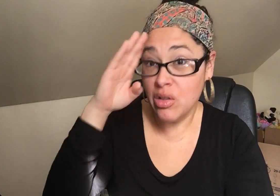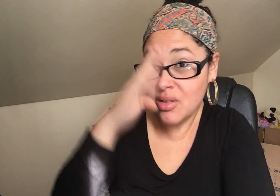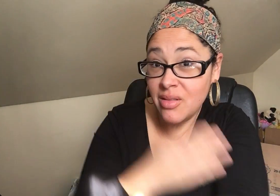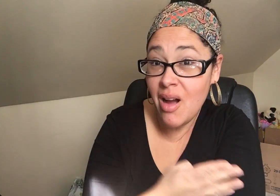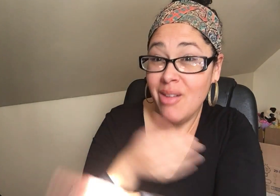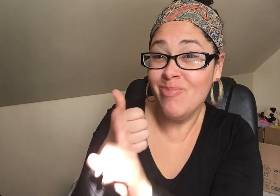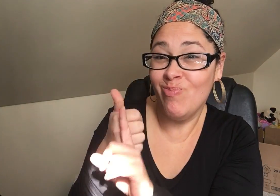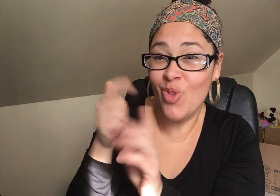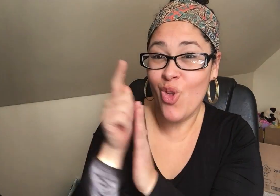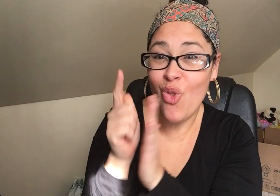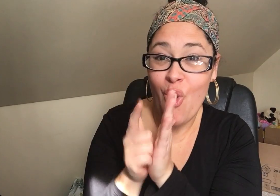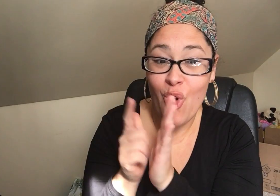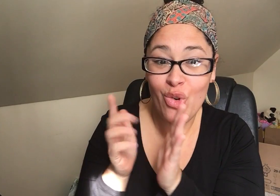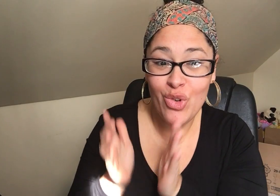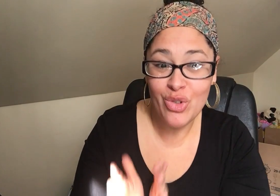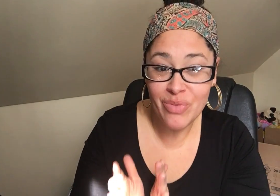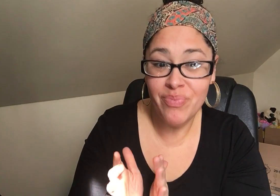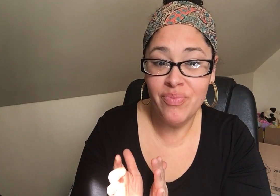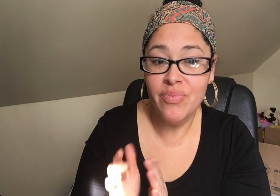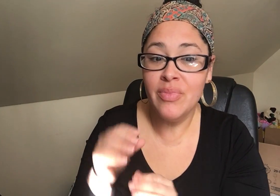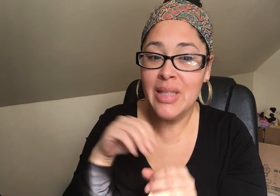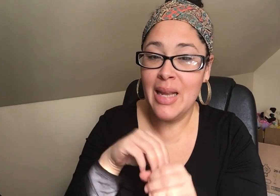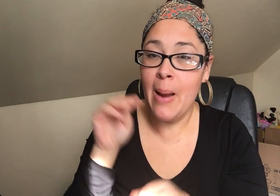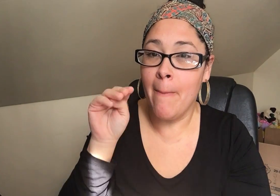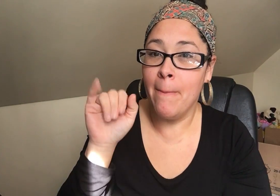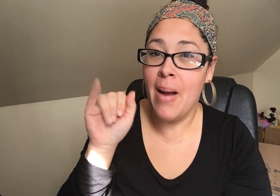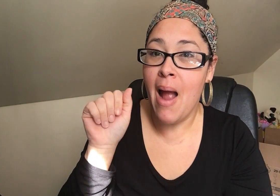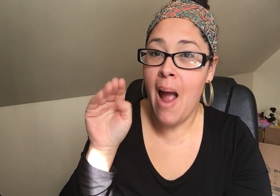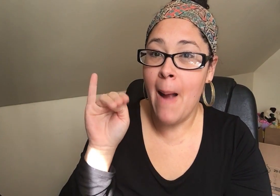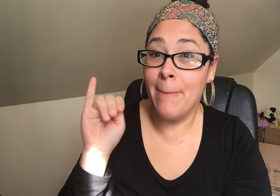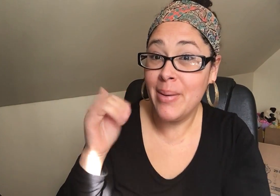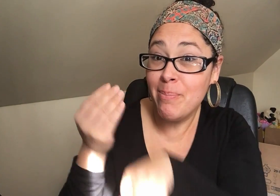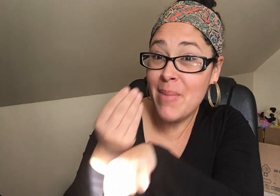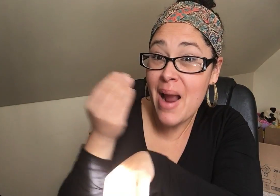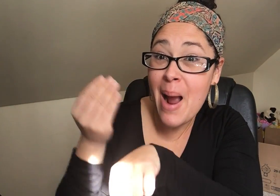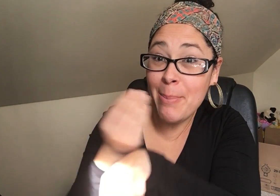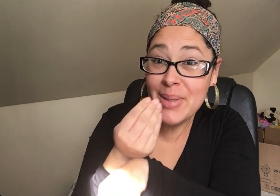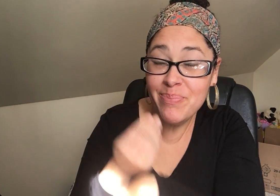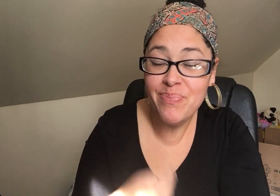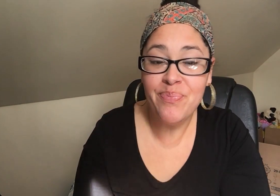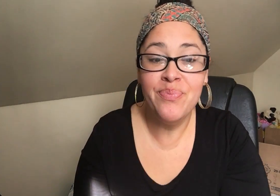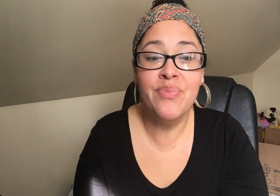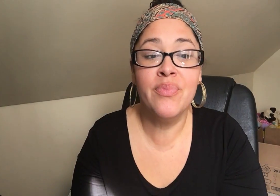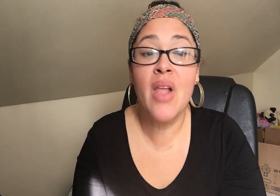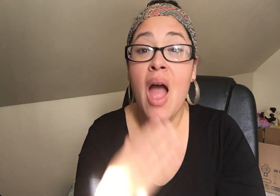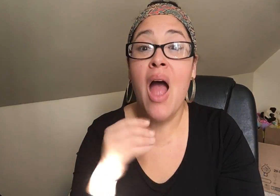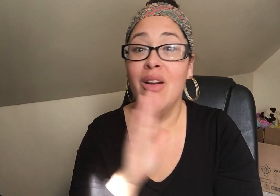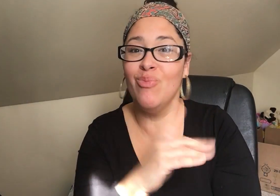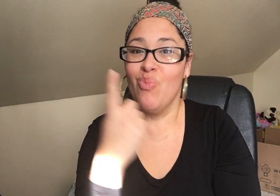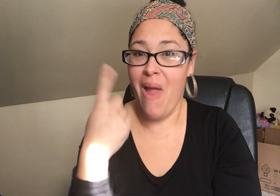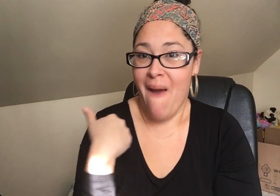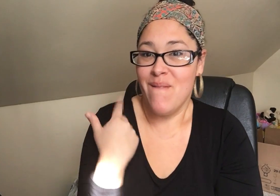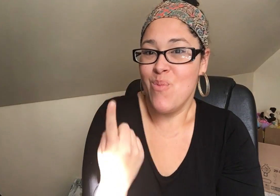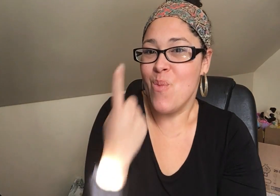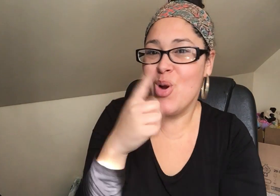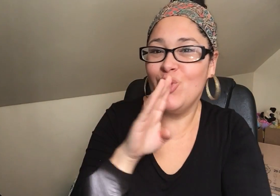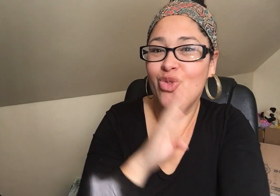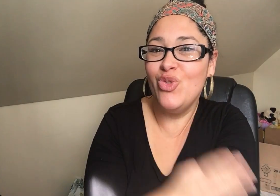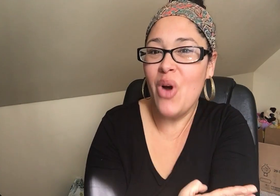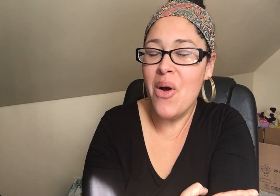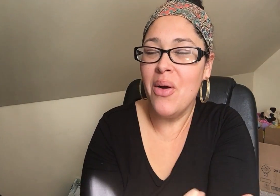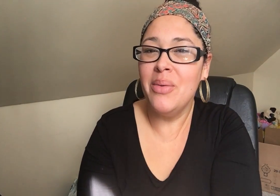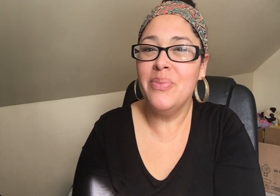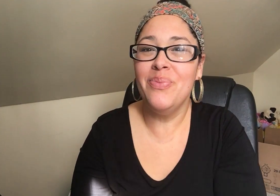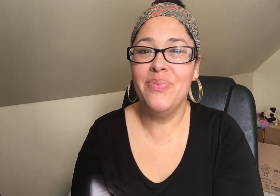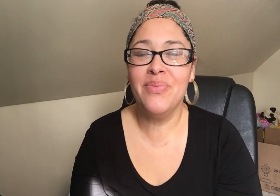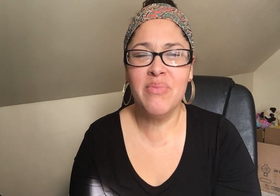and is the mother of one son, a partner in a Miami law firm, and one daughter.